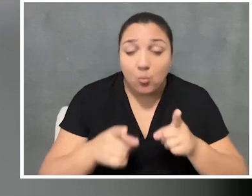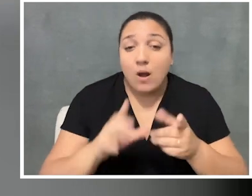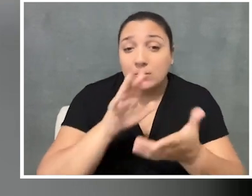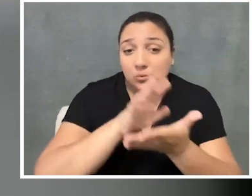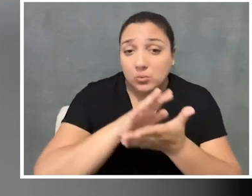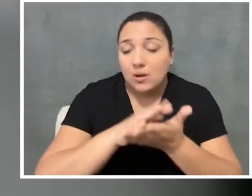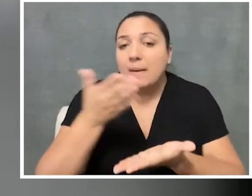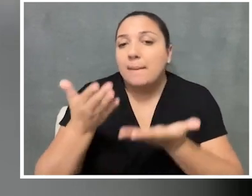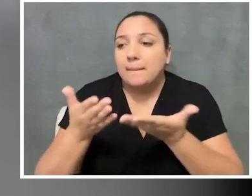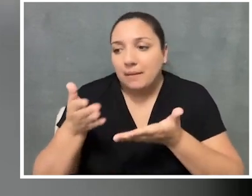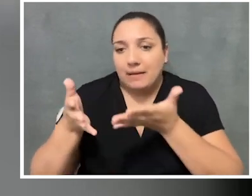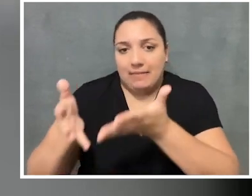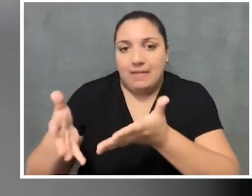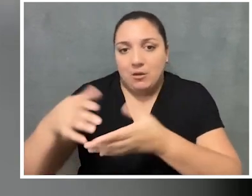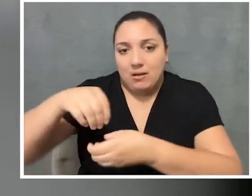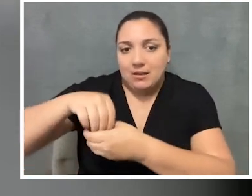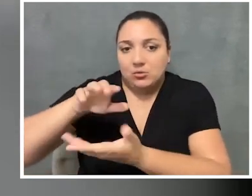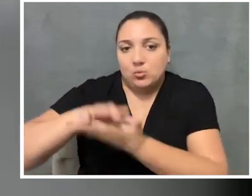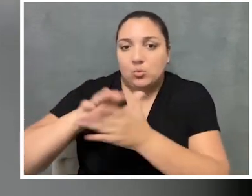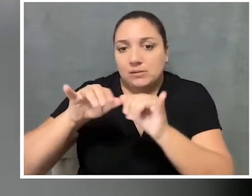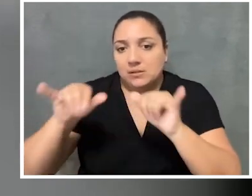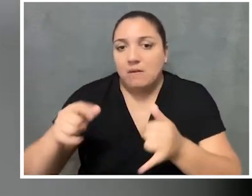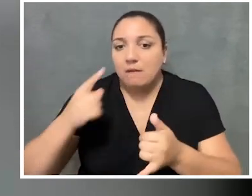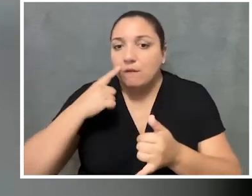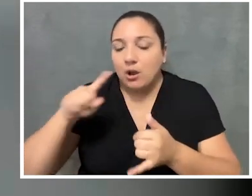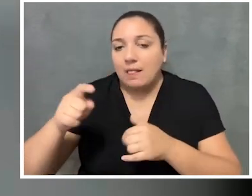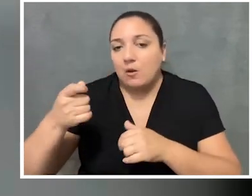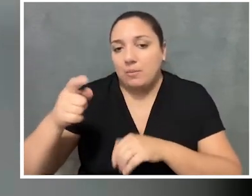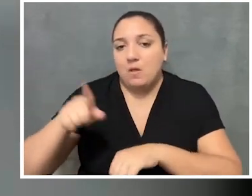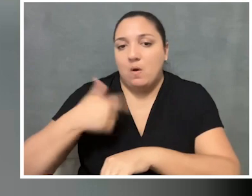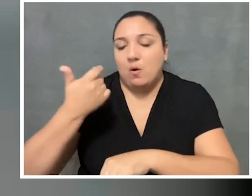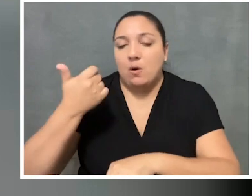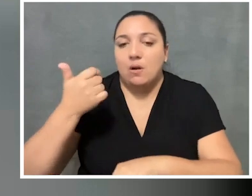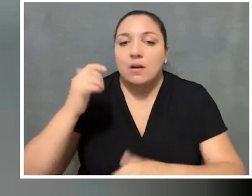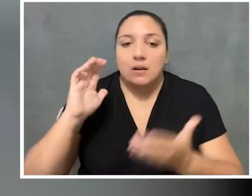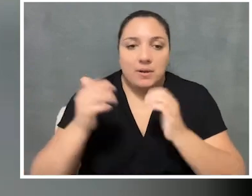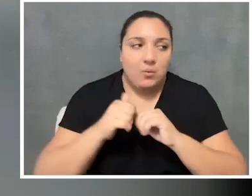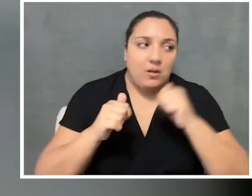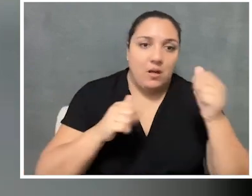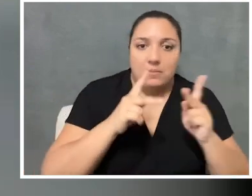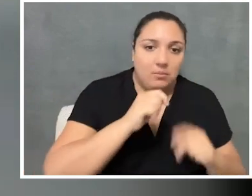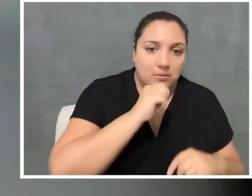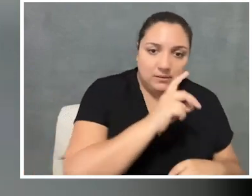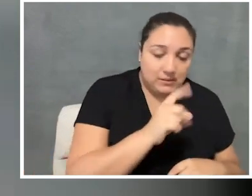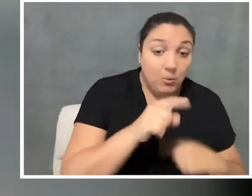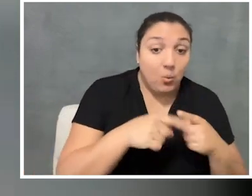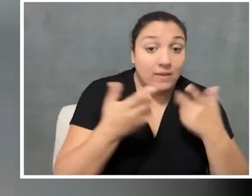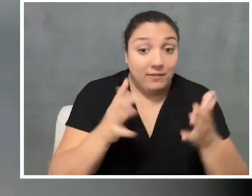Might also be in the school system a little longer than their non-disabled peers. And then once they graduate,